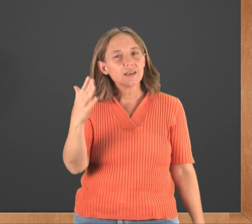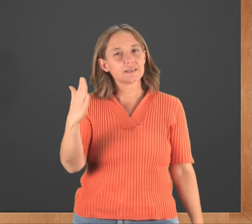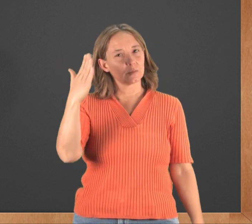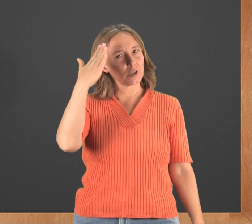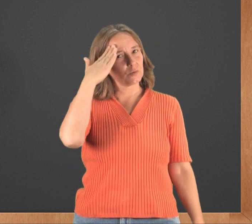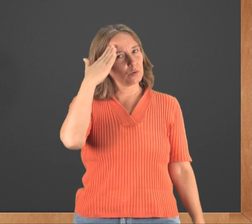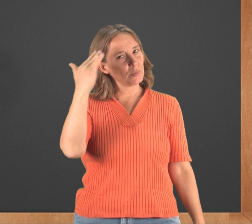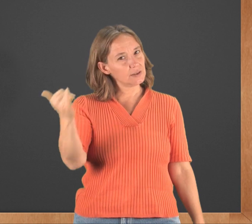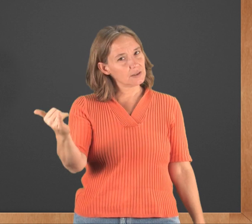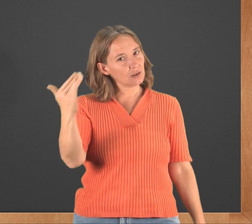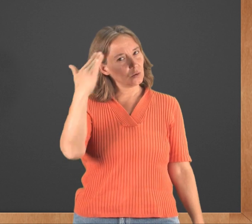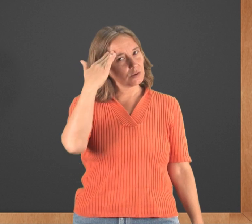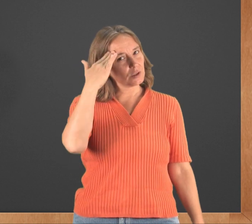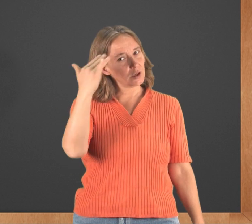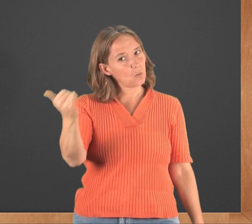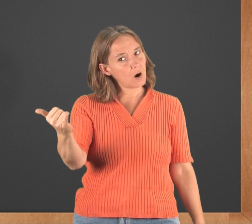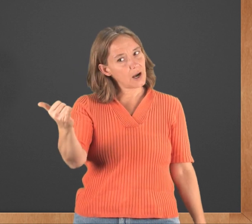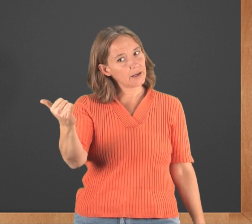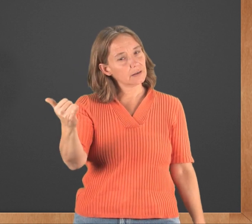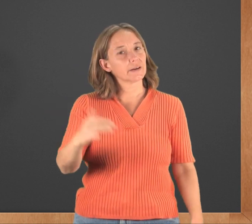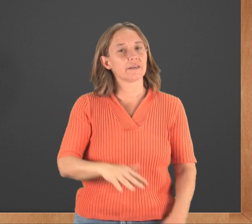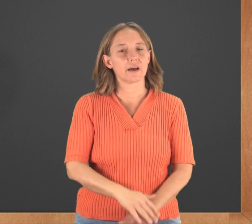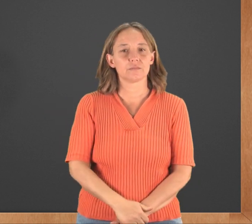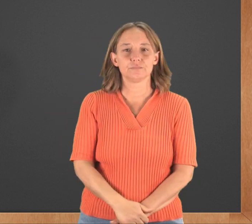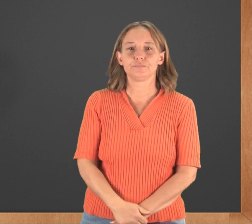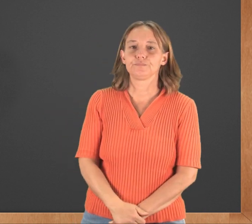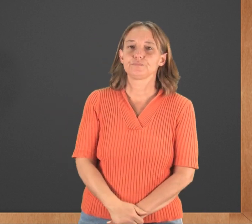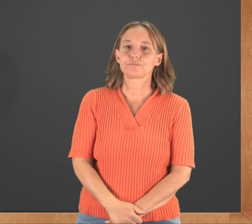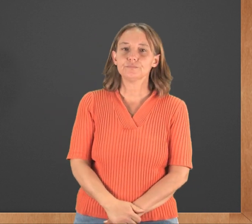Sometimes you may see an old sign "why" like that.